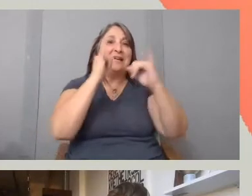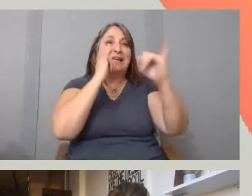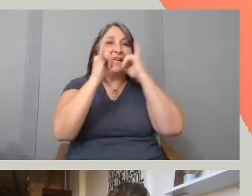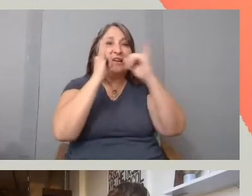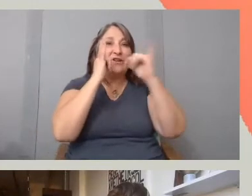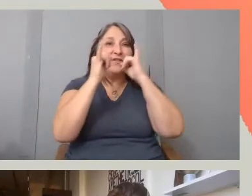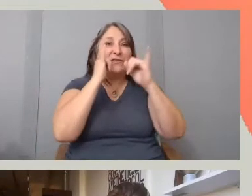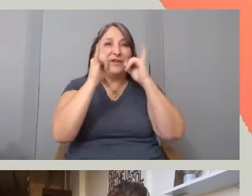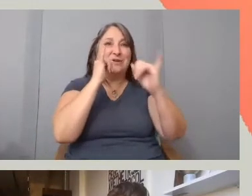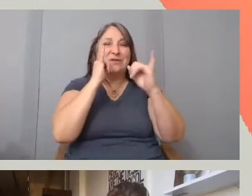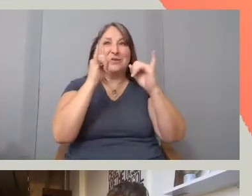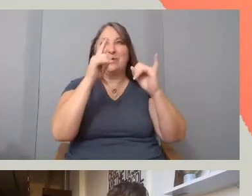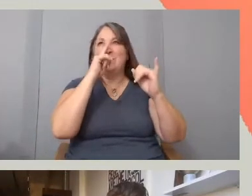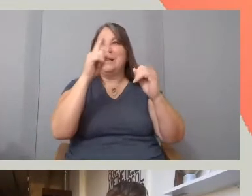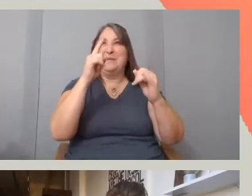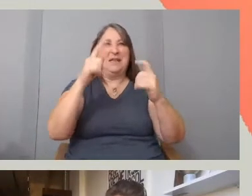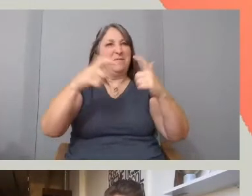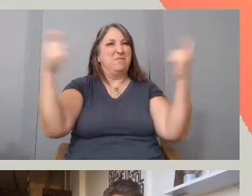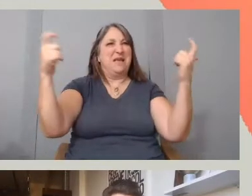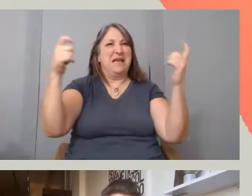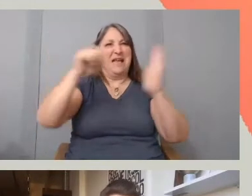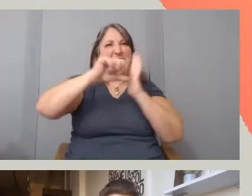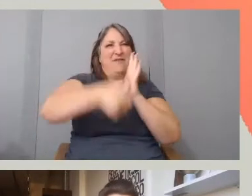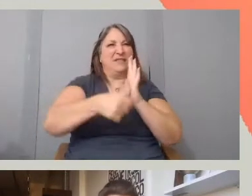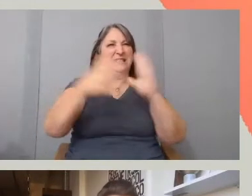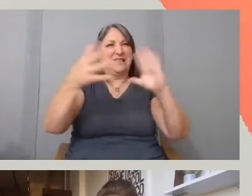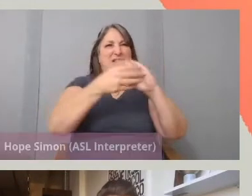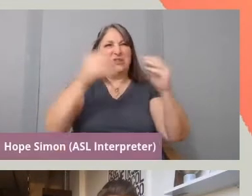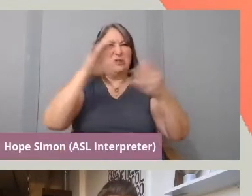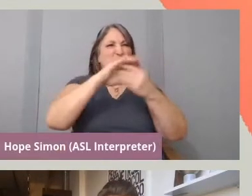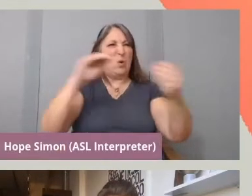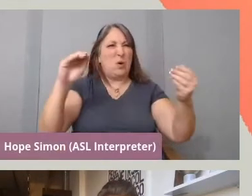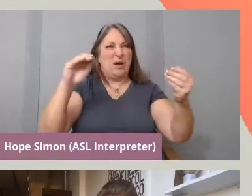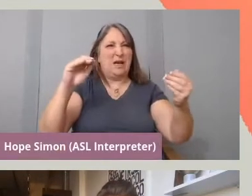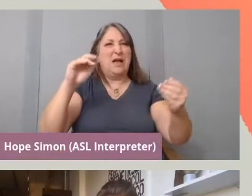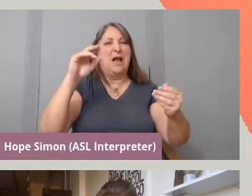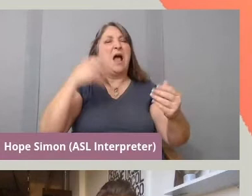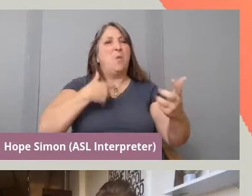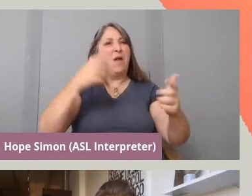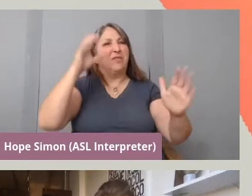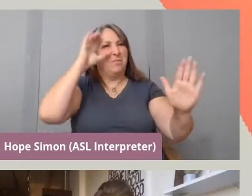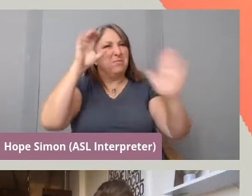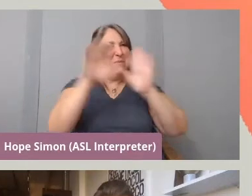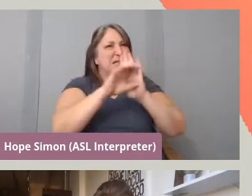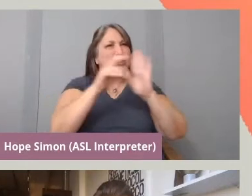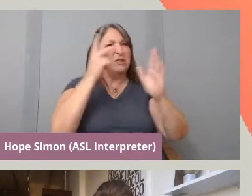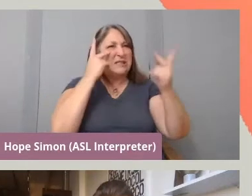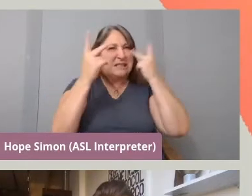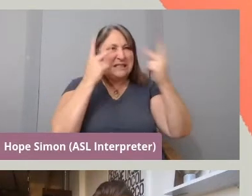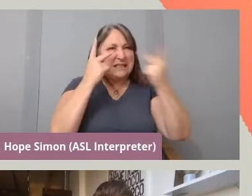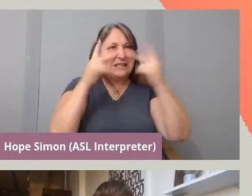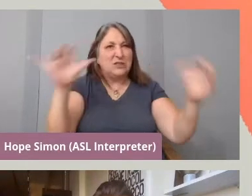I didn't want the visual interview to do that. I really wanted to challenge what we expect documentary to be